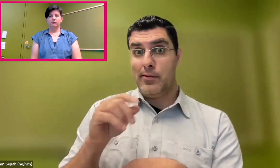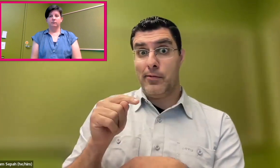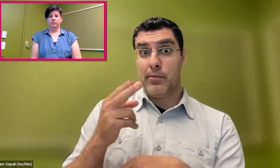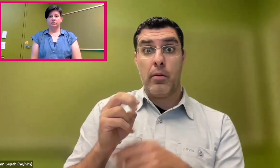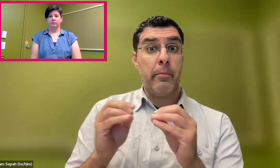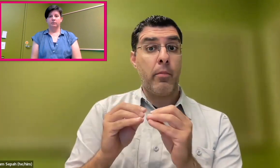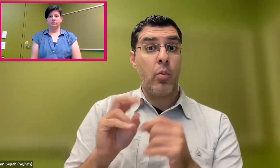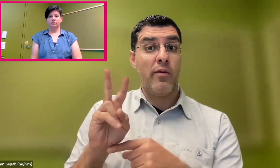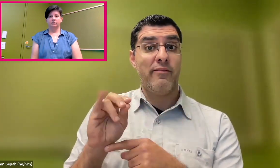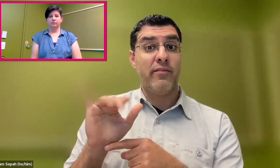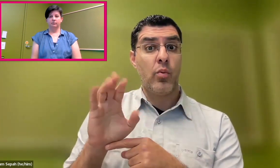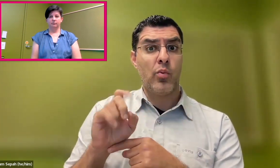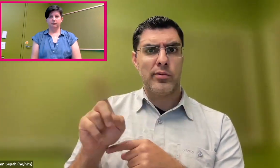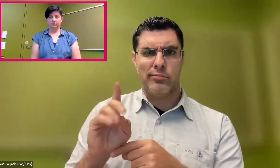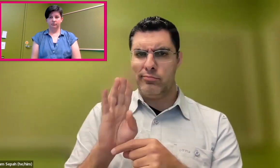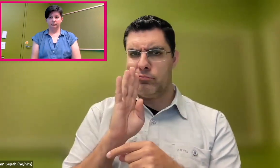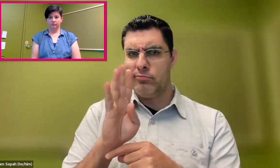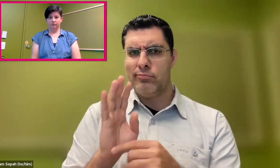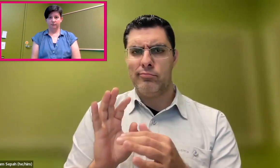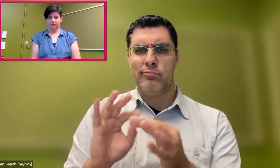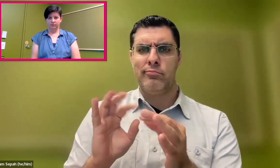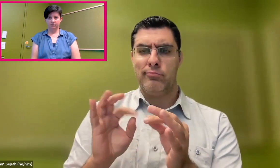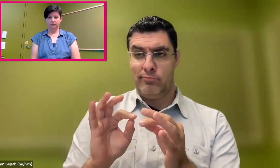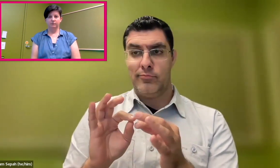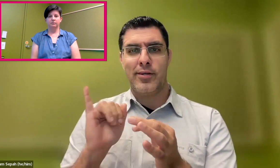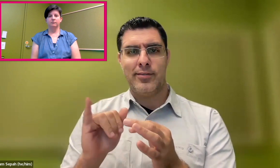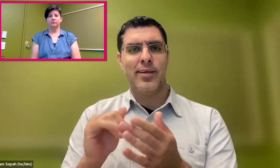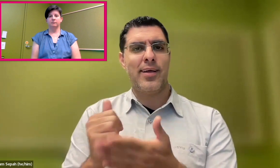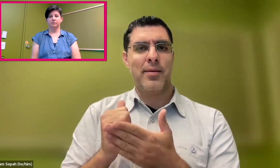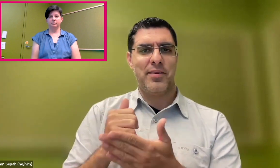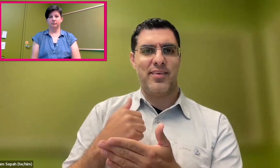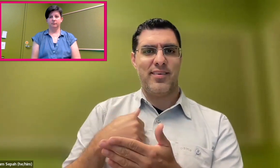and what the use cases are. The more that people speak out and let